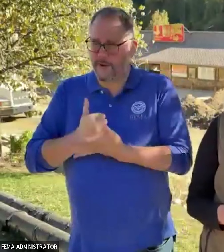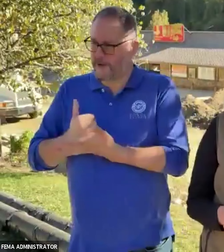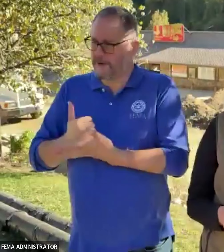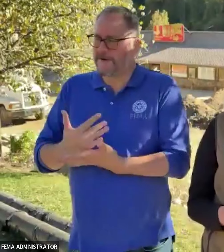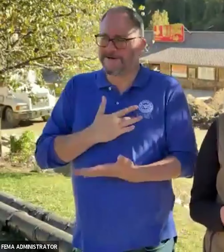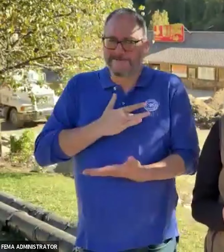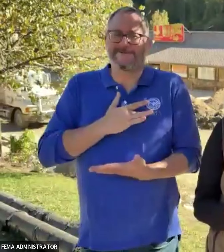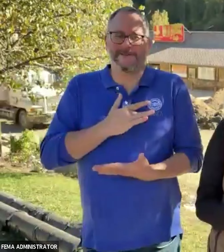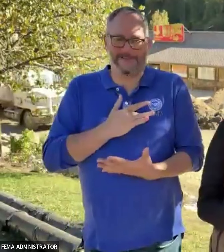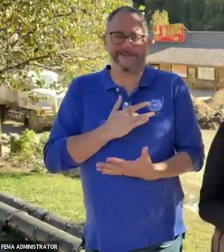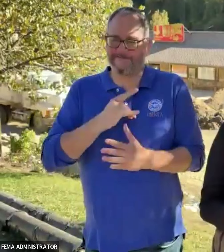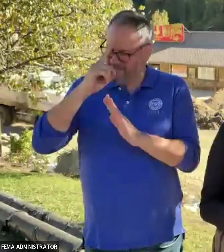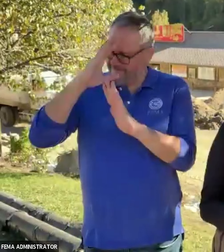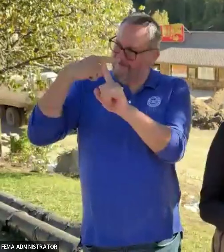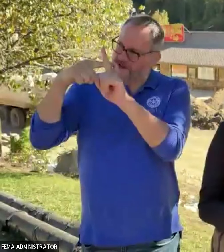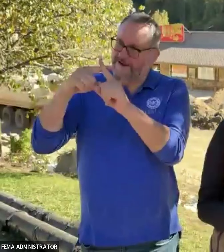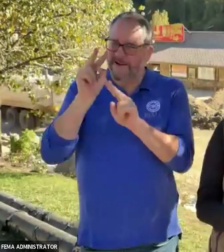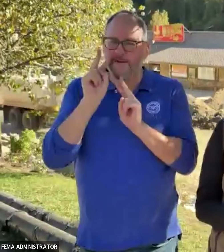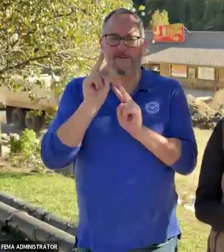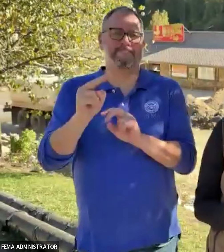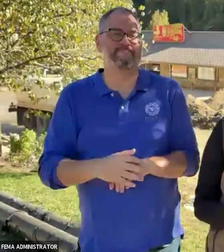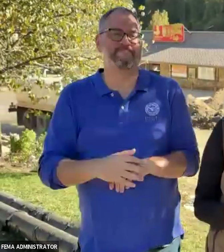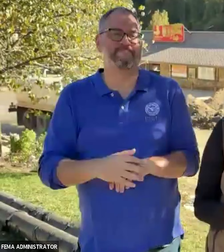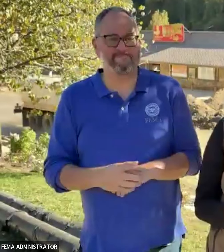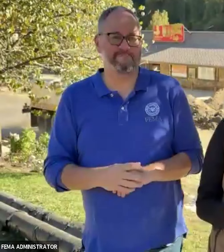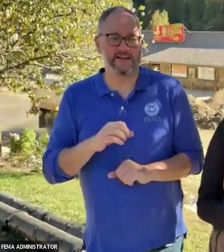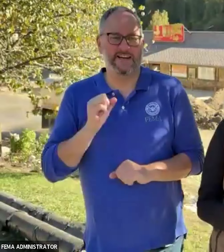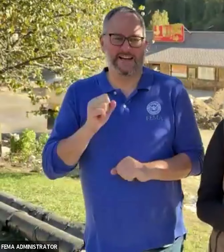Hope for what this recovery can and should mean for these communities.